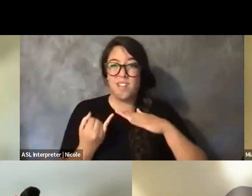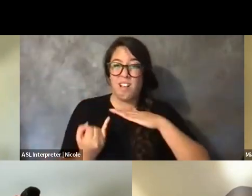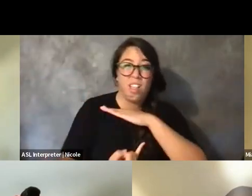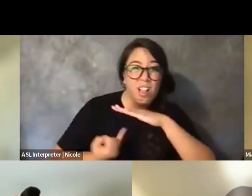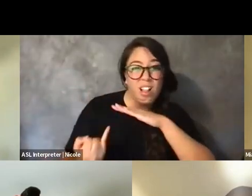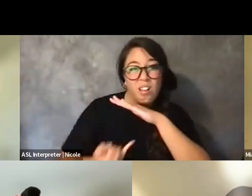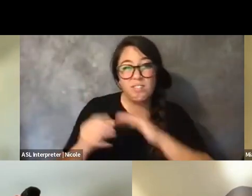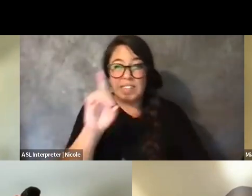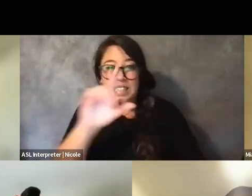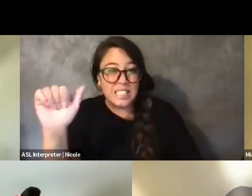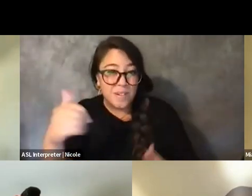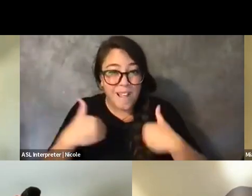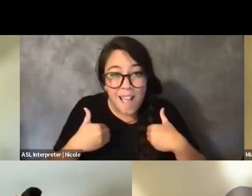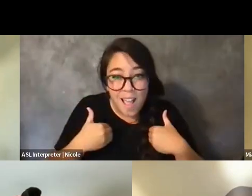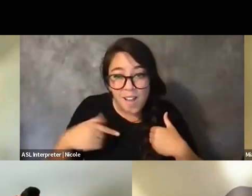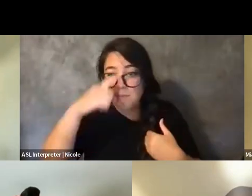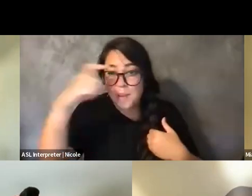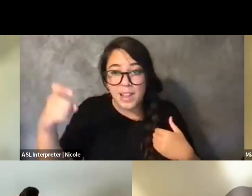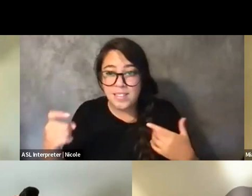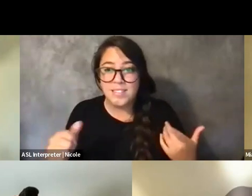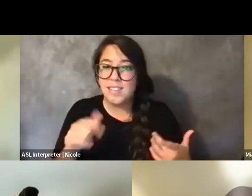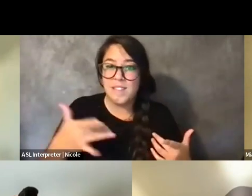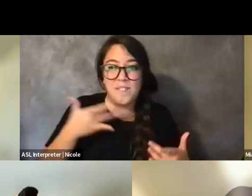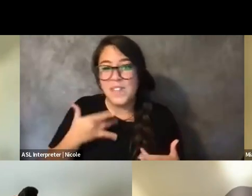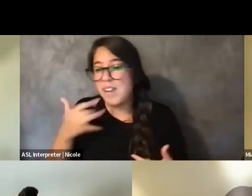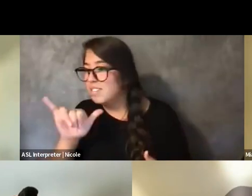like it's not enough of us, or you're probably the only one in your friend group